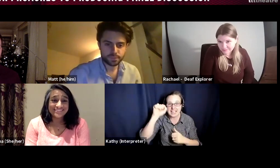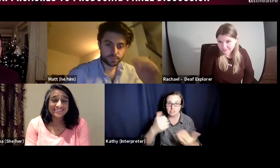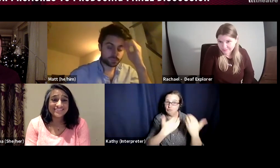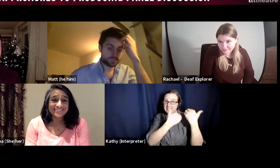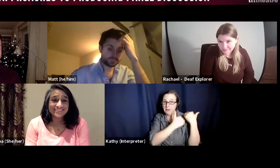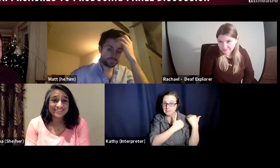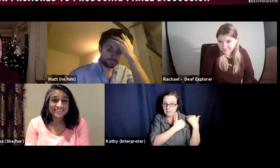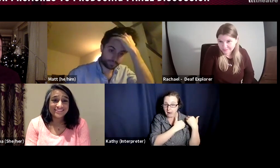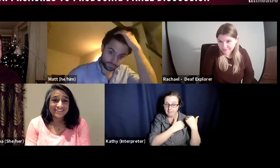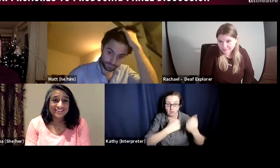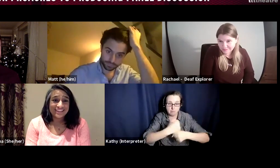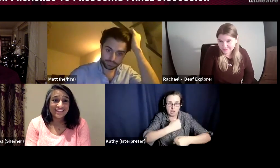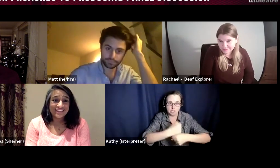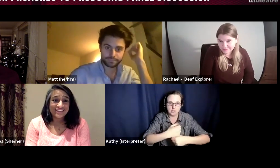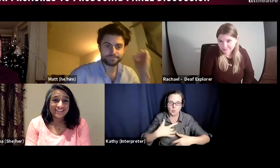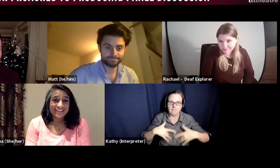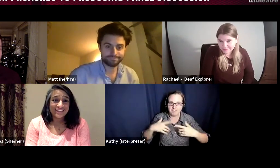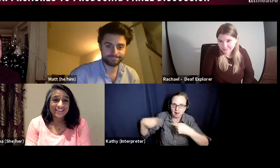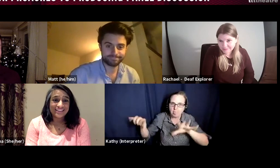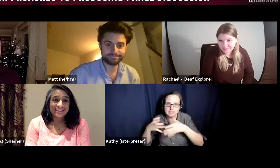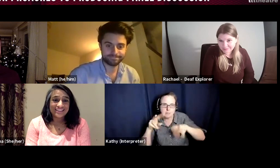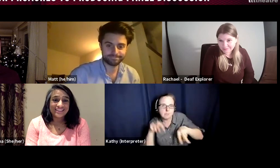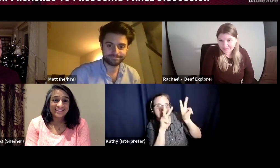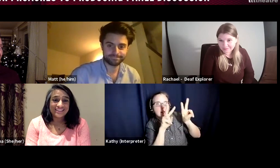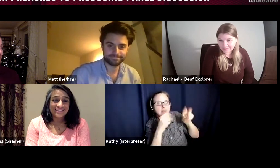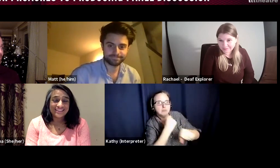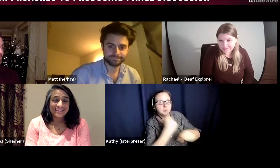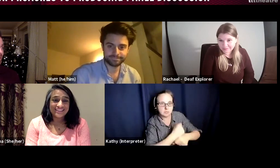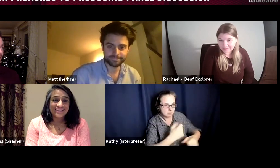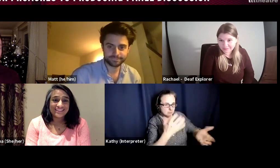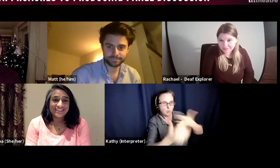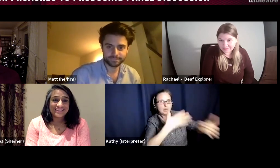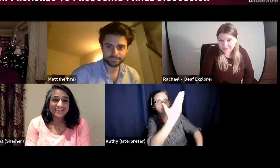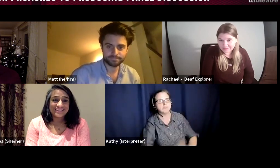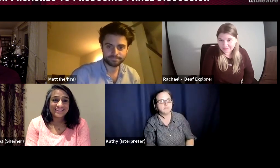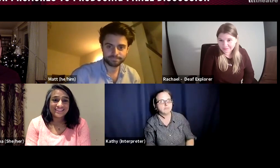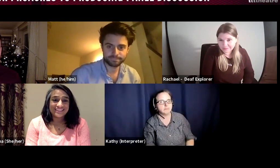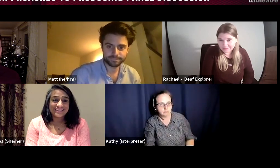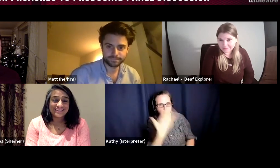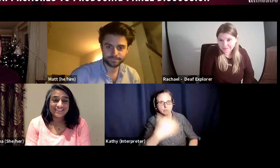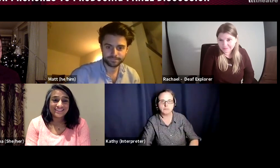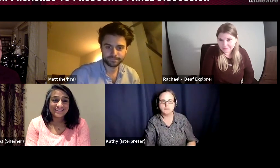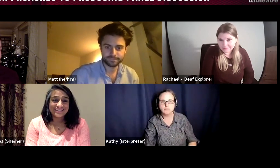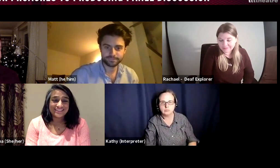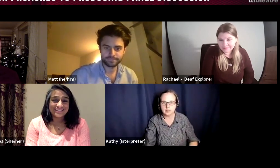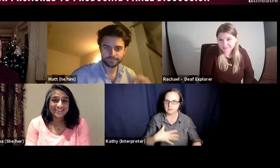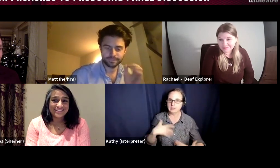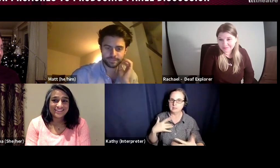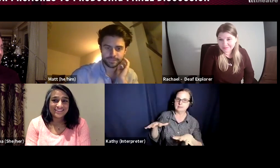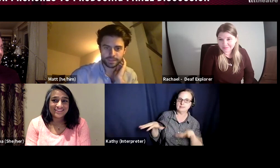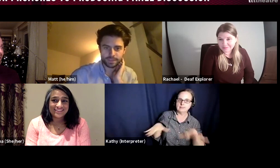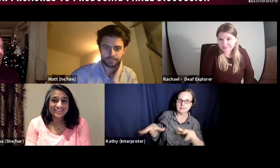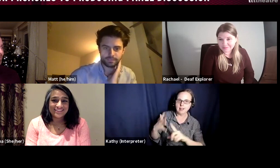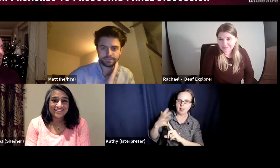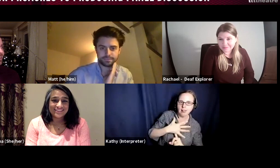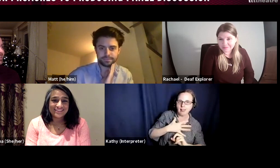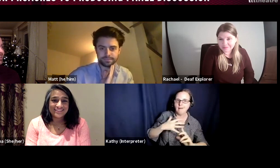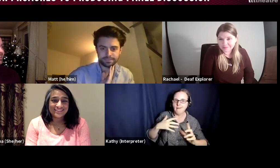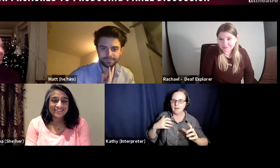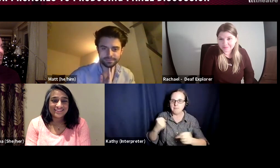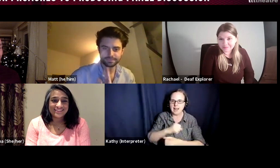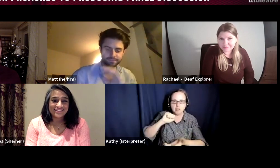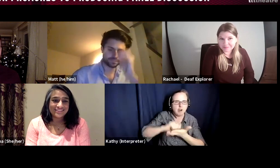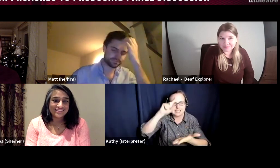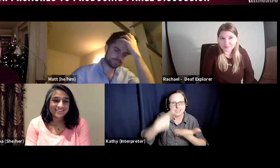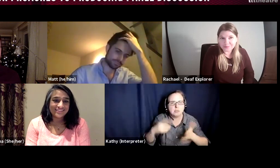you feel like everyone is looking to you to either make the right decision. I think the worst advice